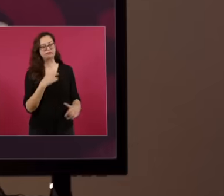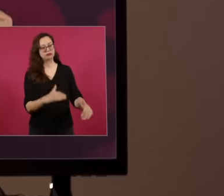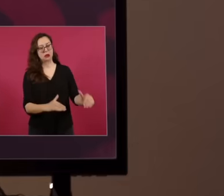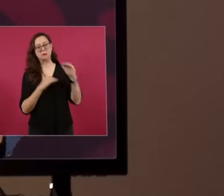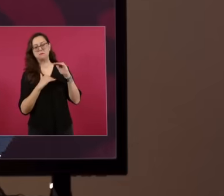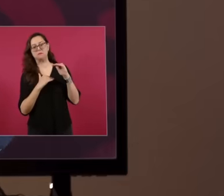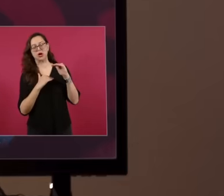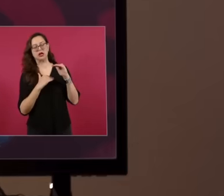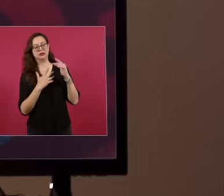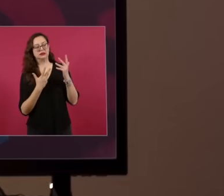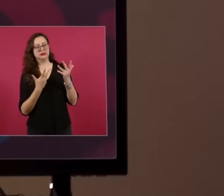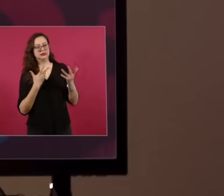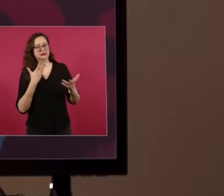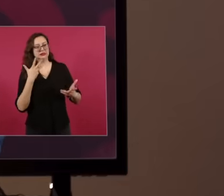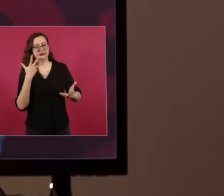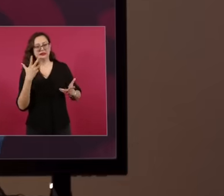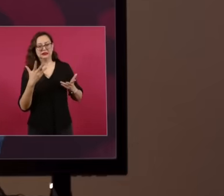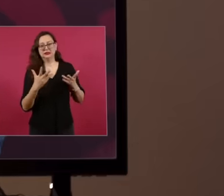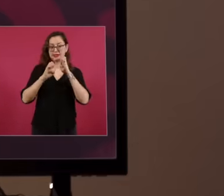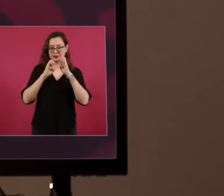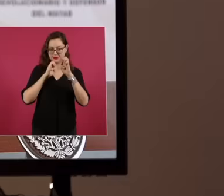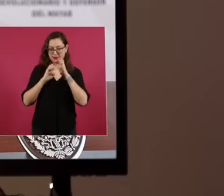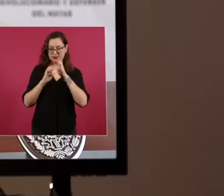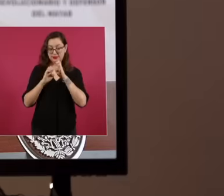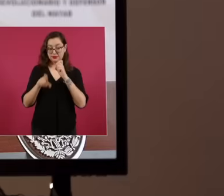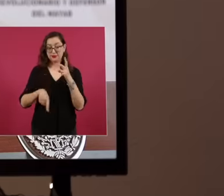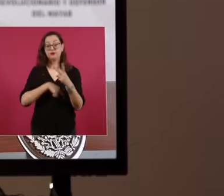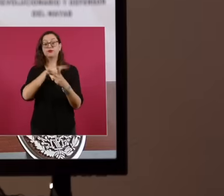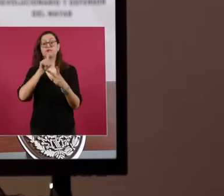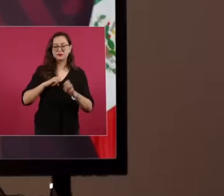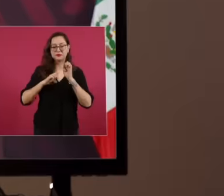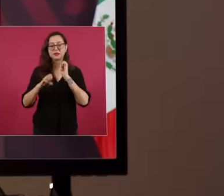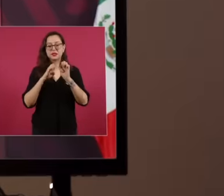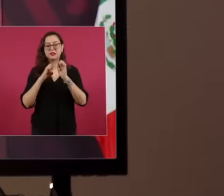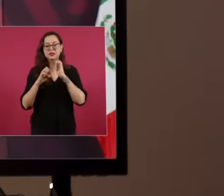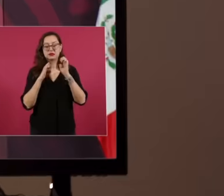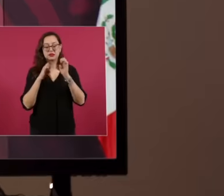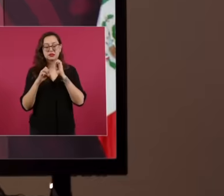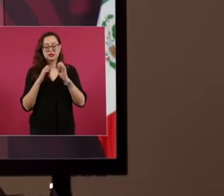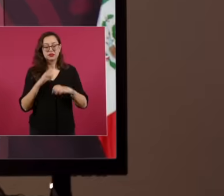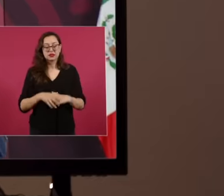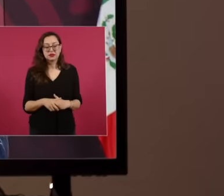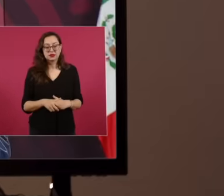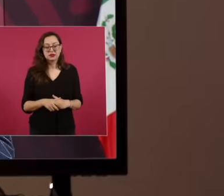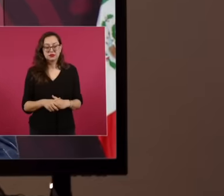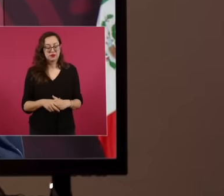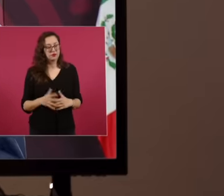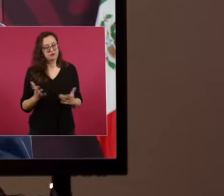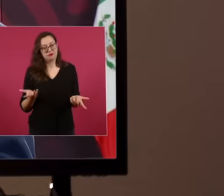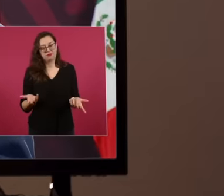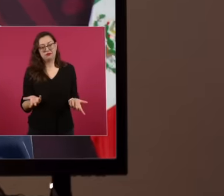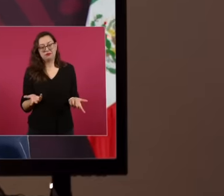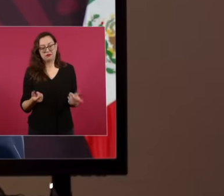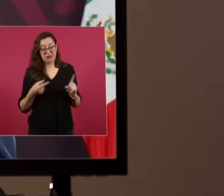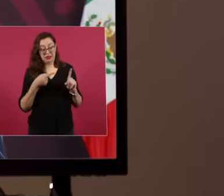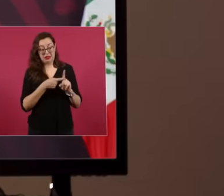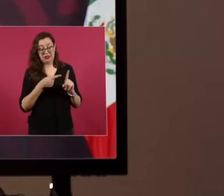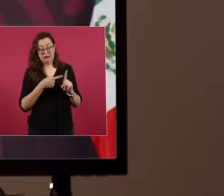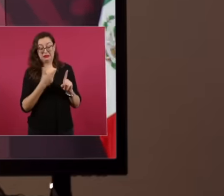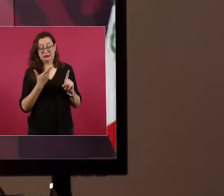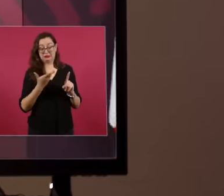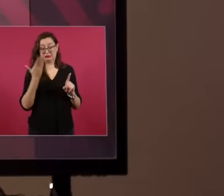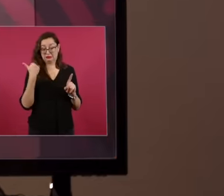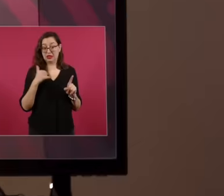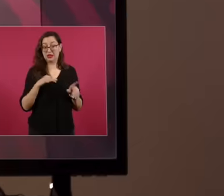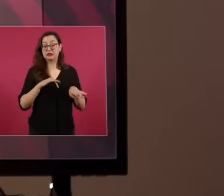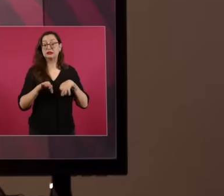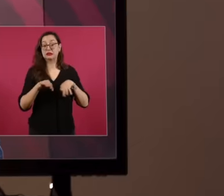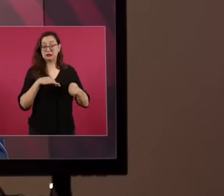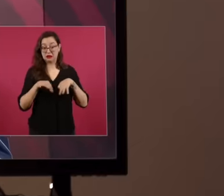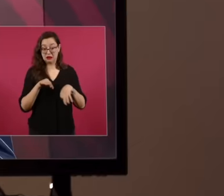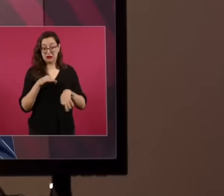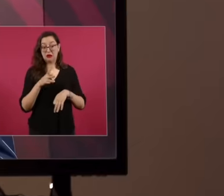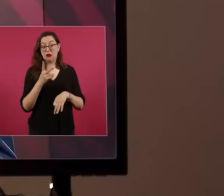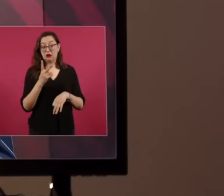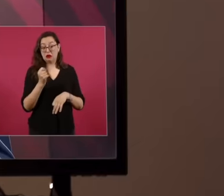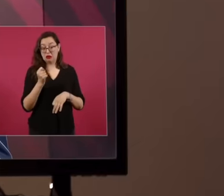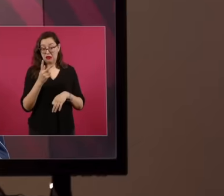had us very close because was very attached to the